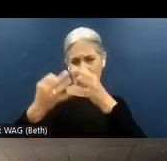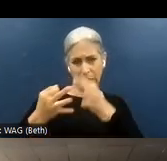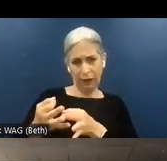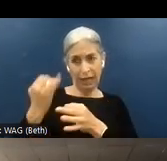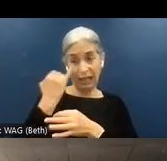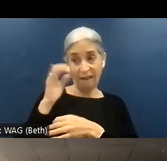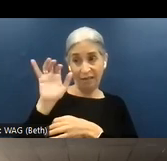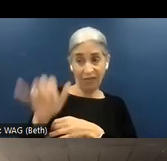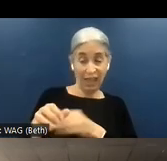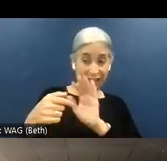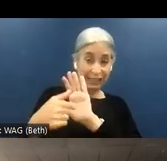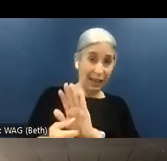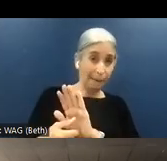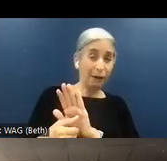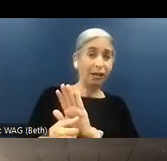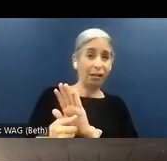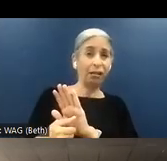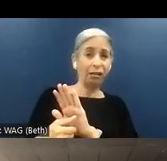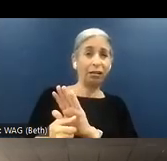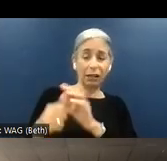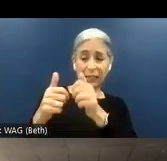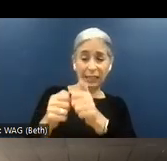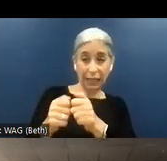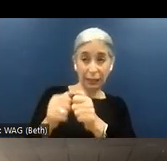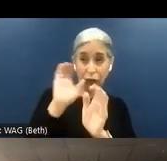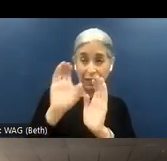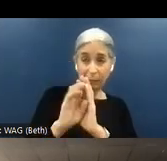for example, alternative text for an image is meaningful or not.